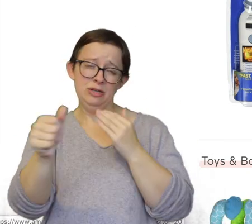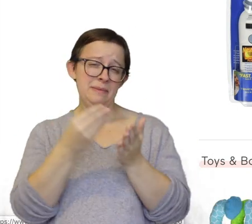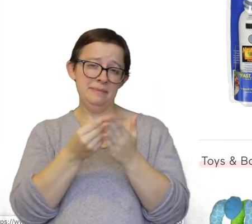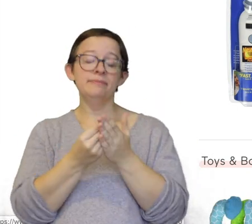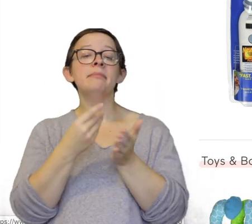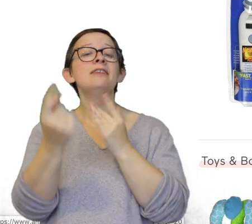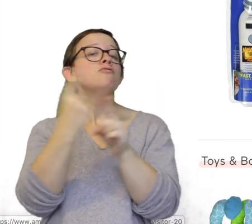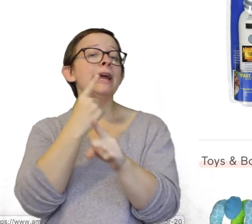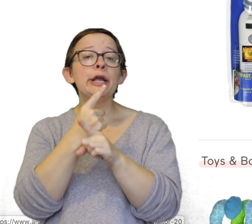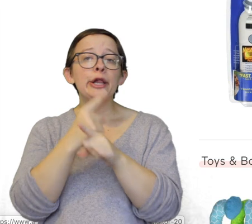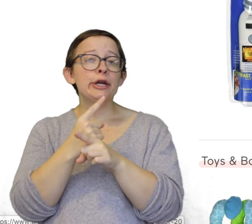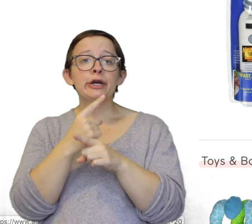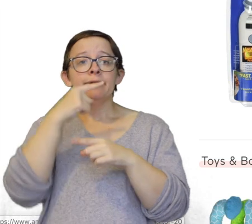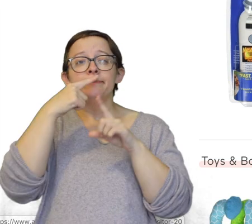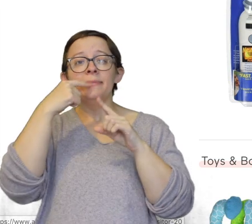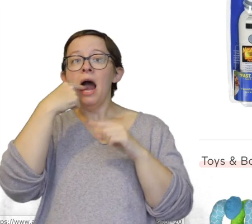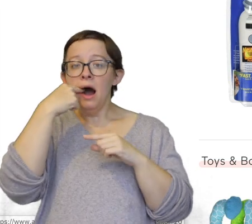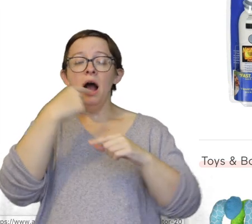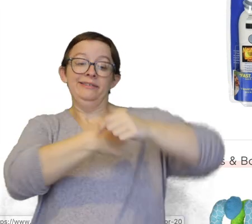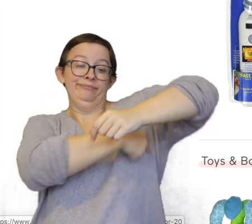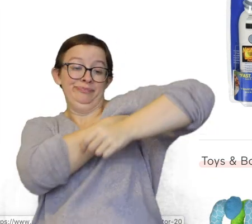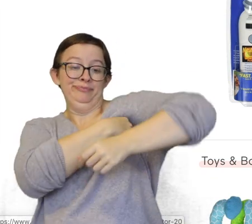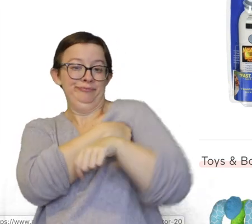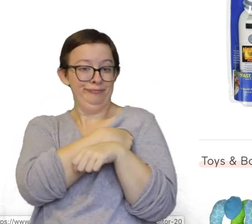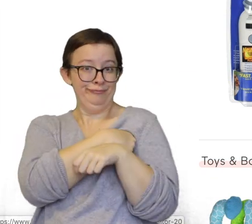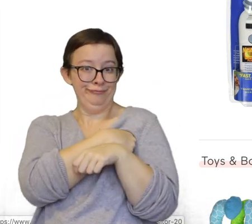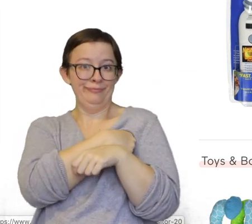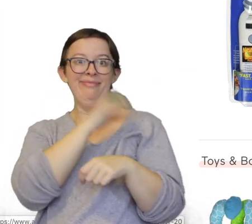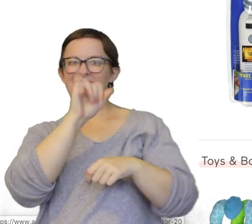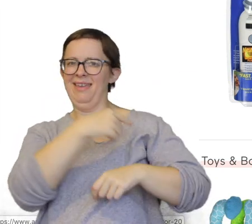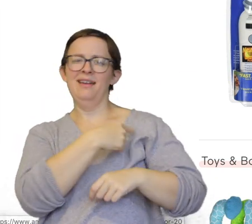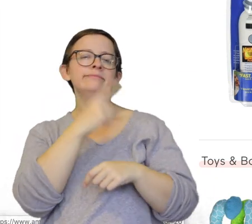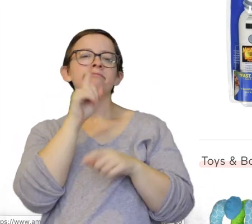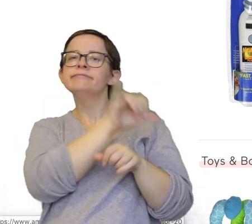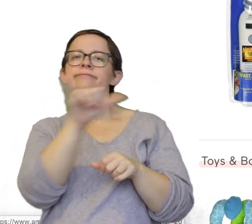Just get a regular thermometer. You can stick it under their arm you'll get just um accurate reading.